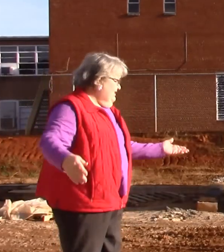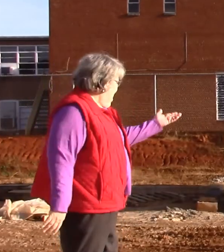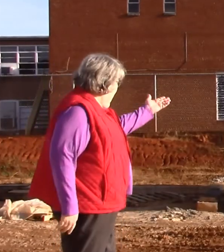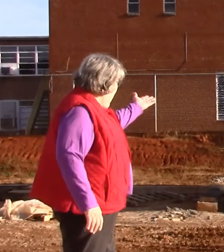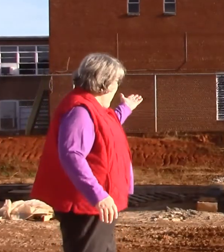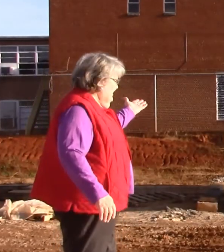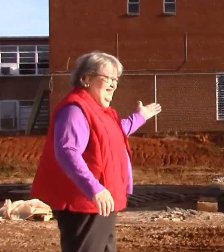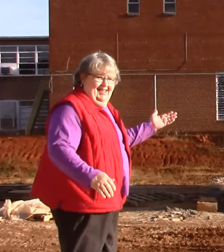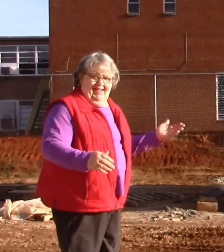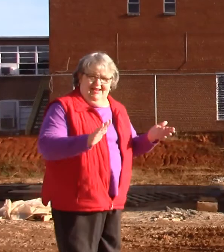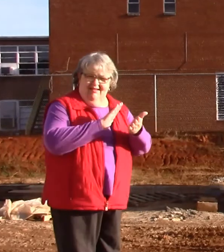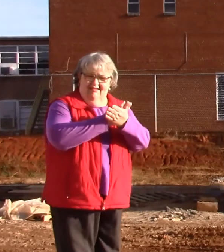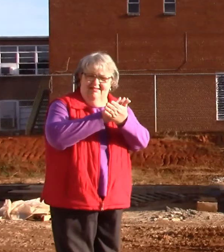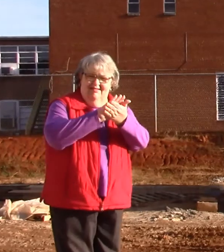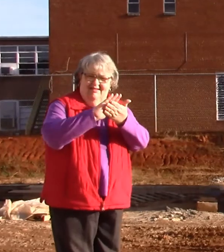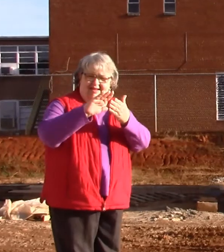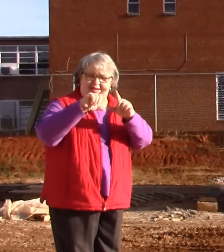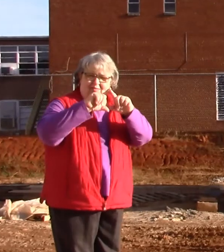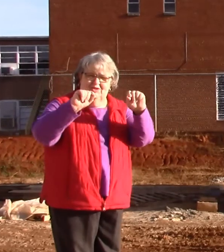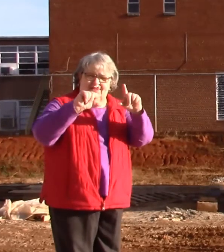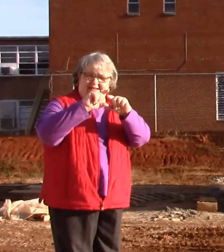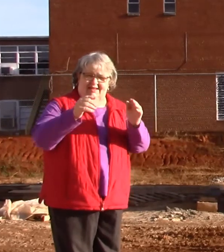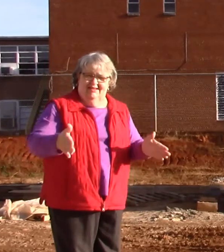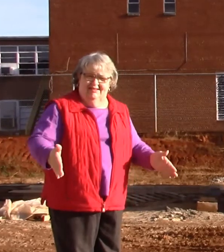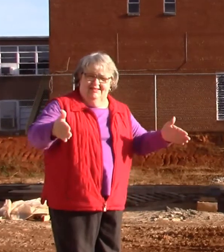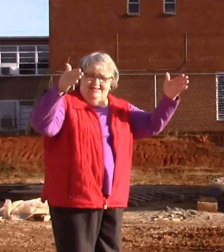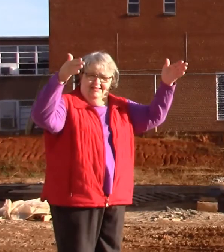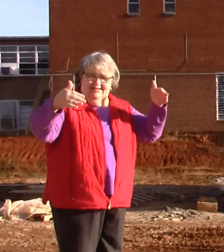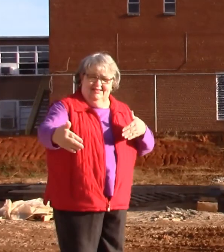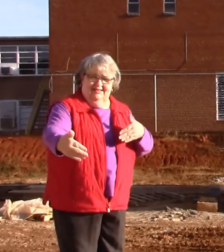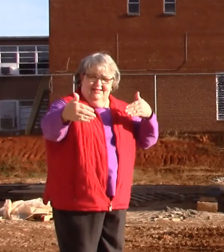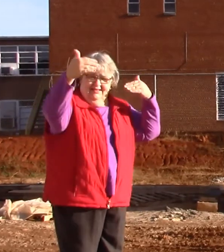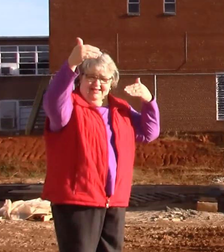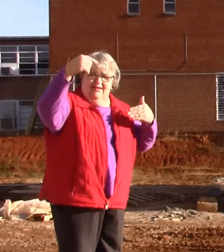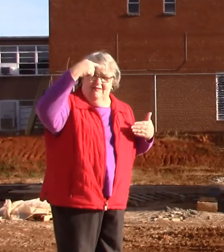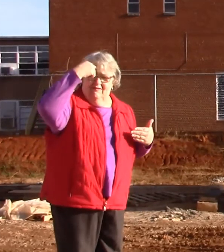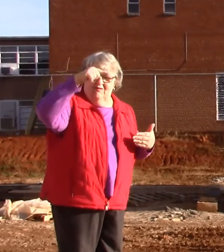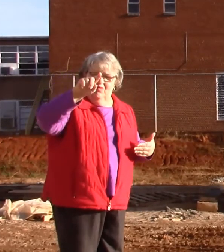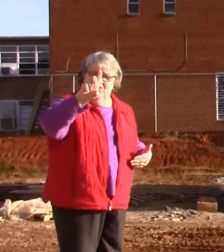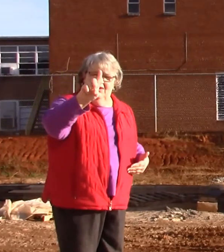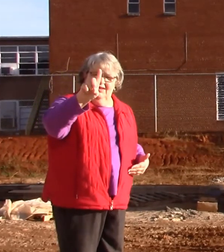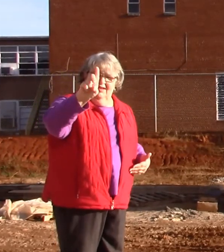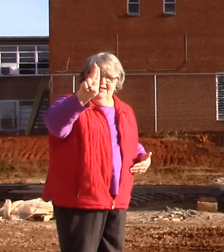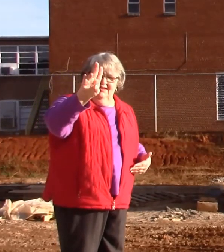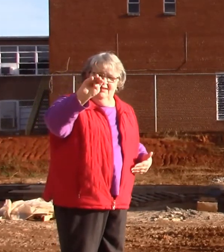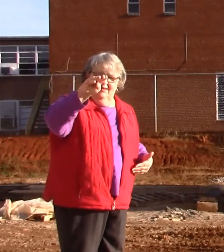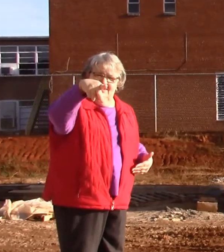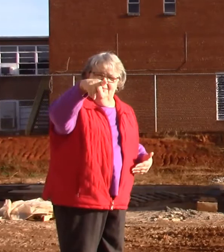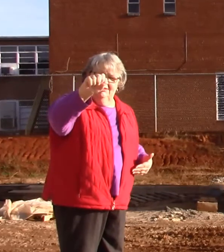Hi.. Very nice bricks for the dumpster.